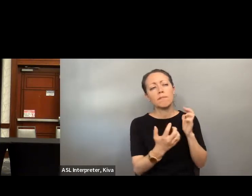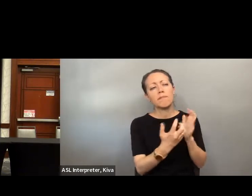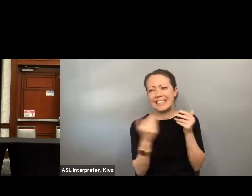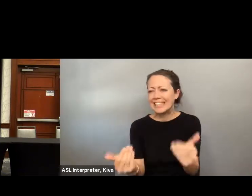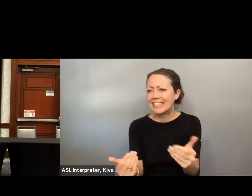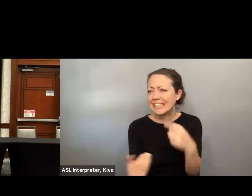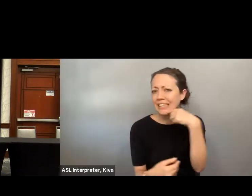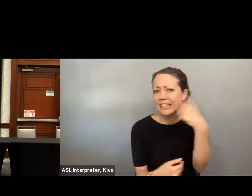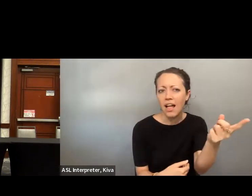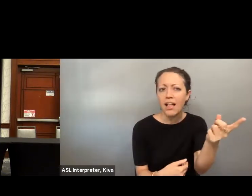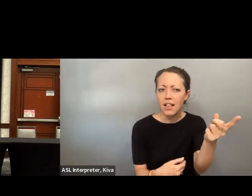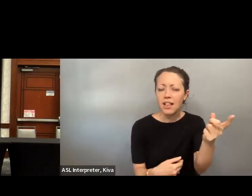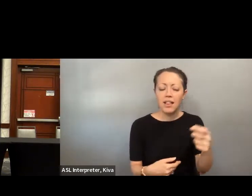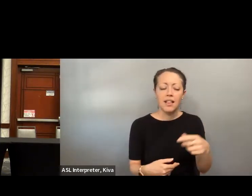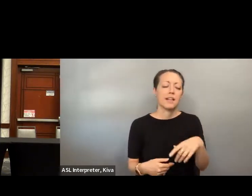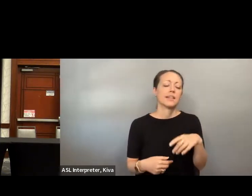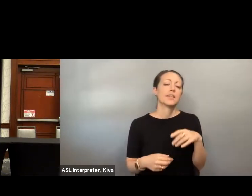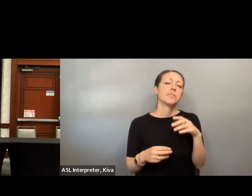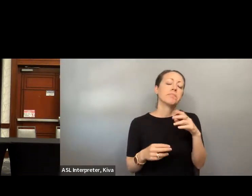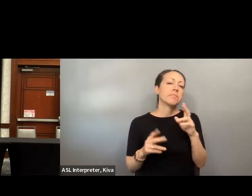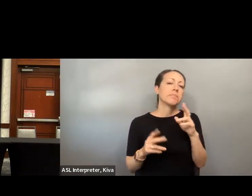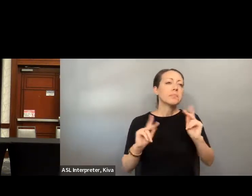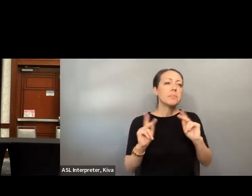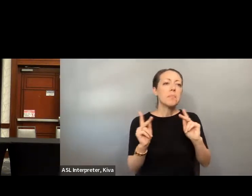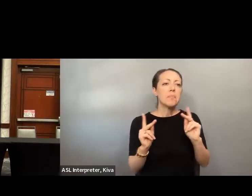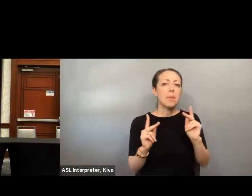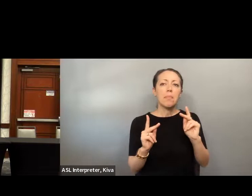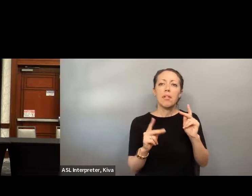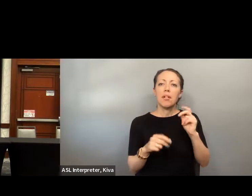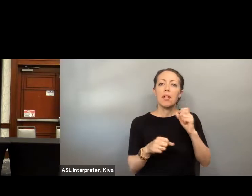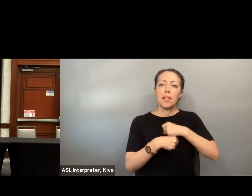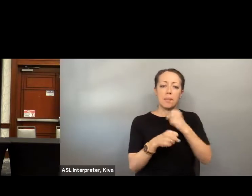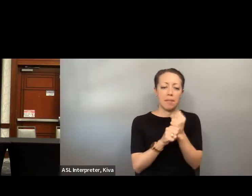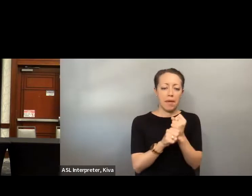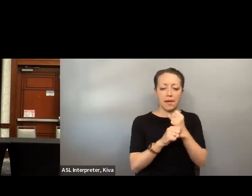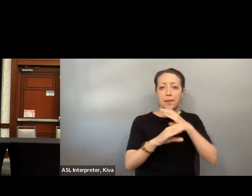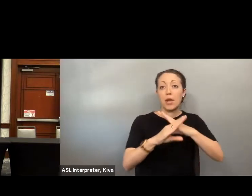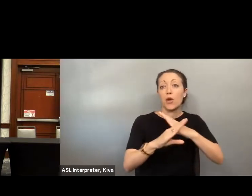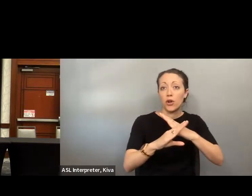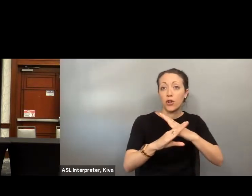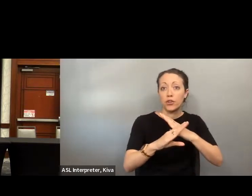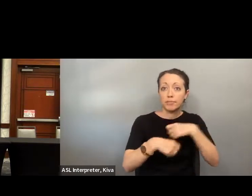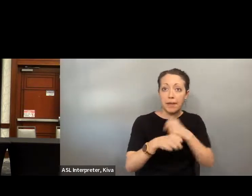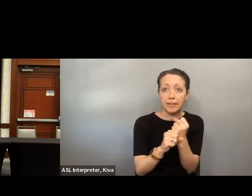road, particularly as we're prepared for the general election to continue telling your stories about the ways in